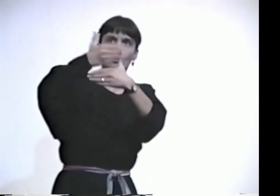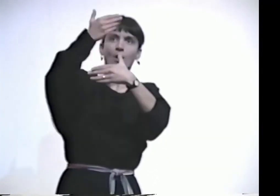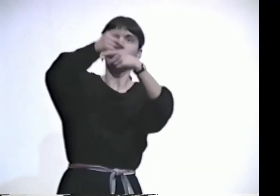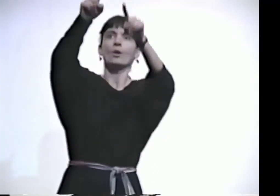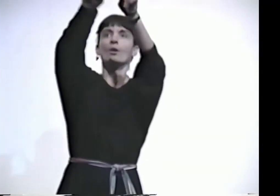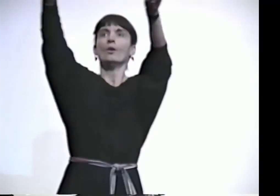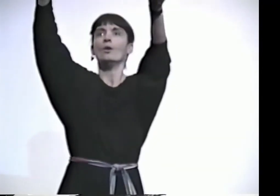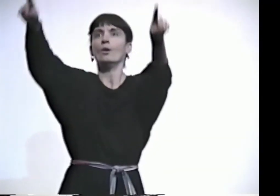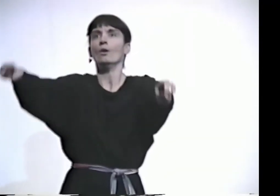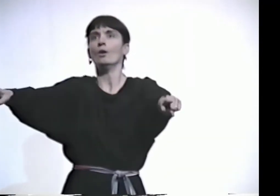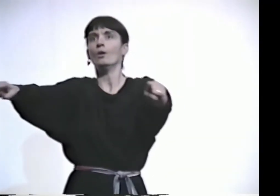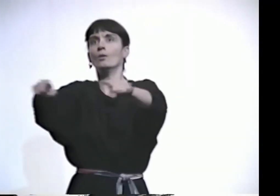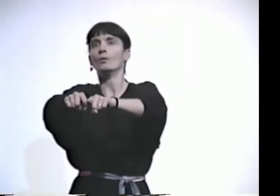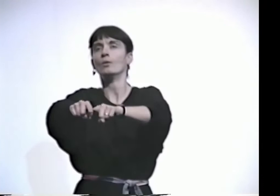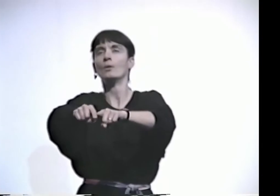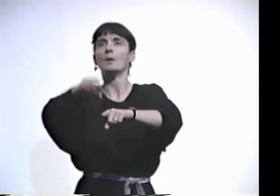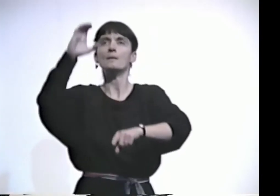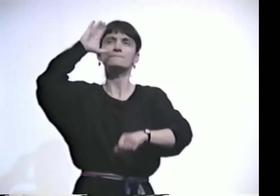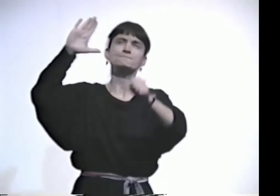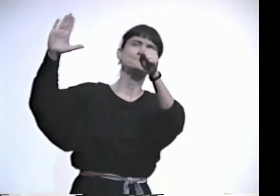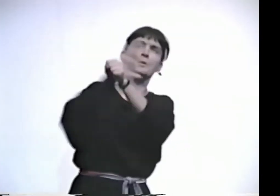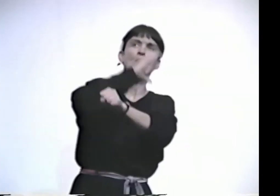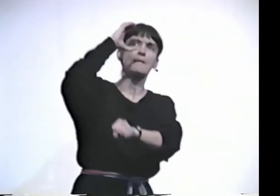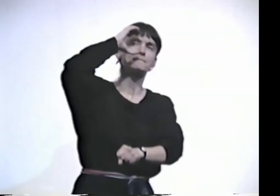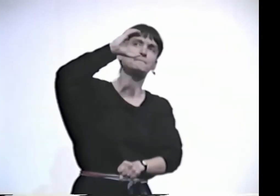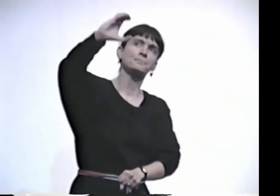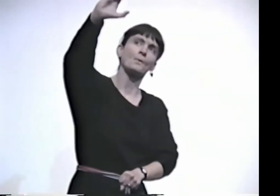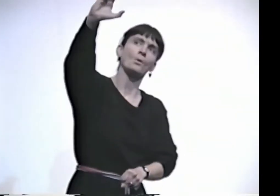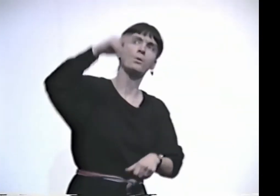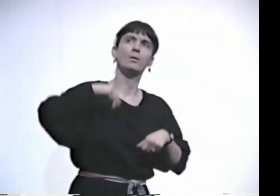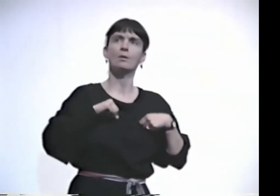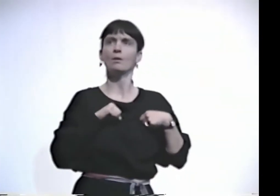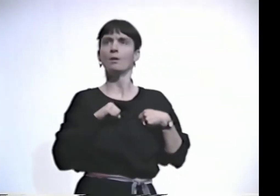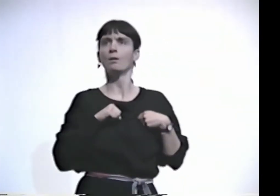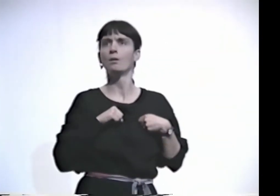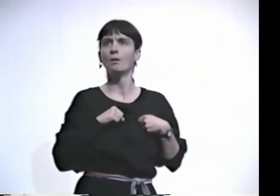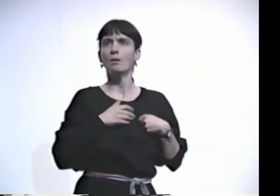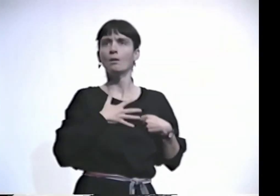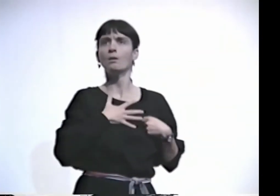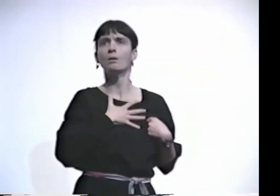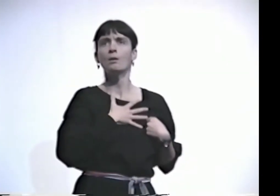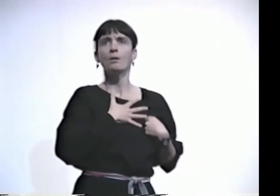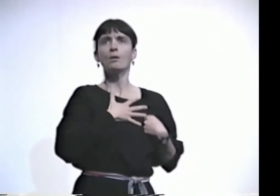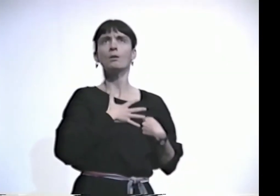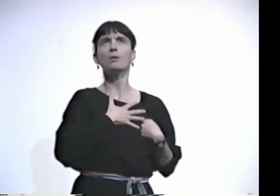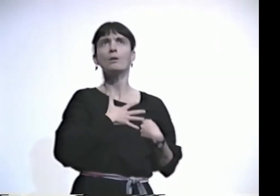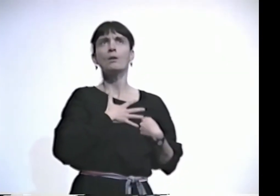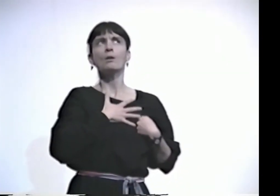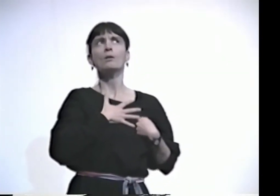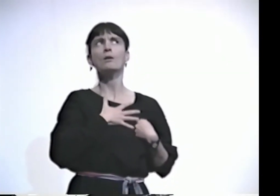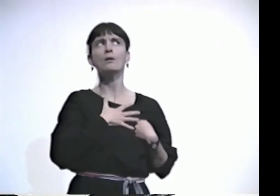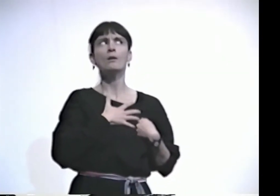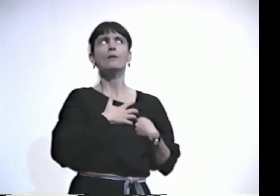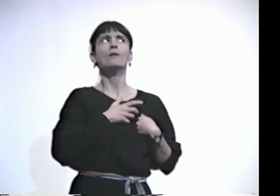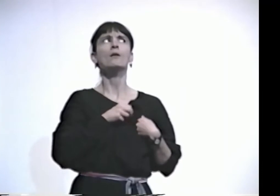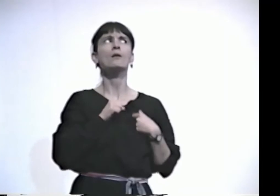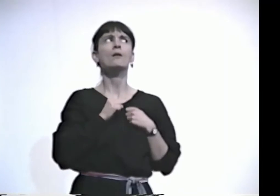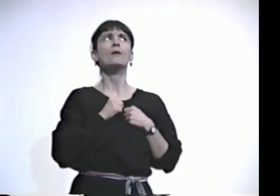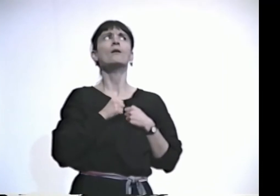AND I COULD SEE OUT THE WINDOW. IT WAS A FULL MOON, CLEAR NIGHT. HMM.